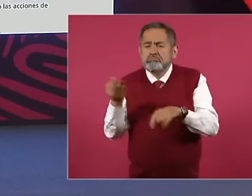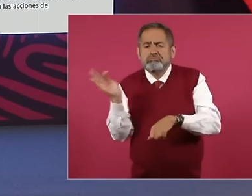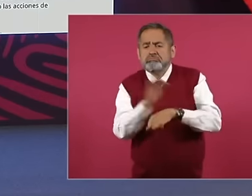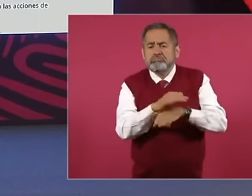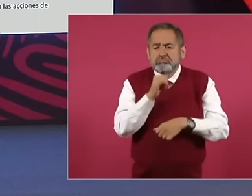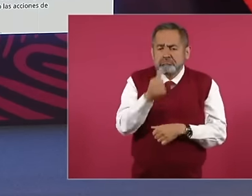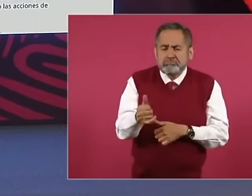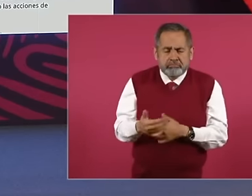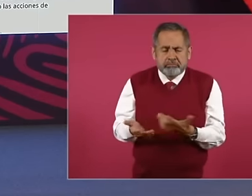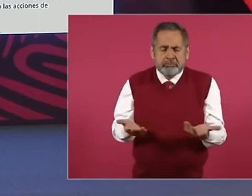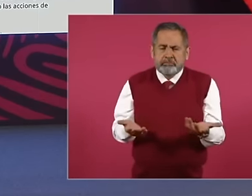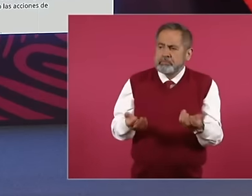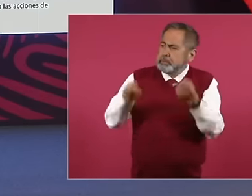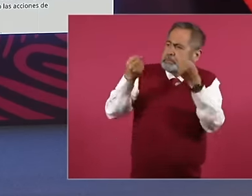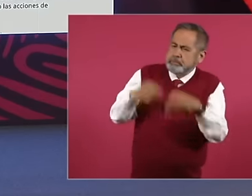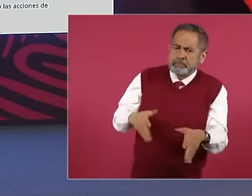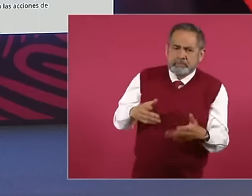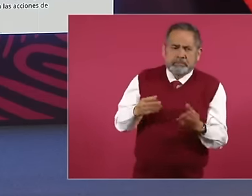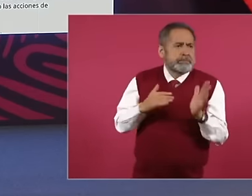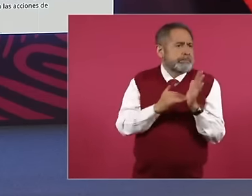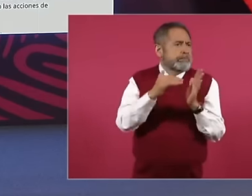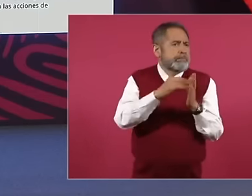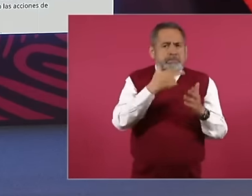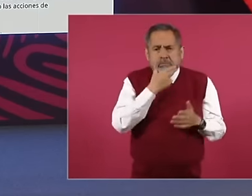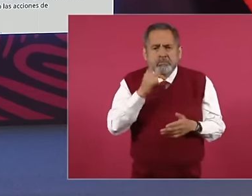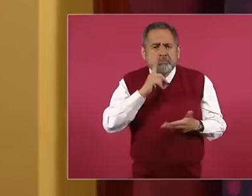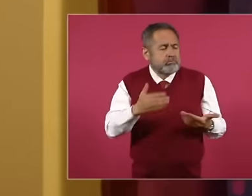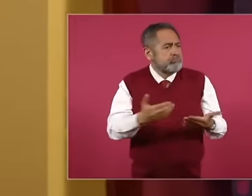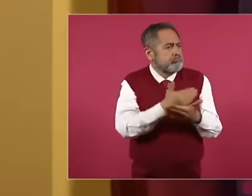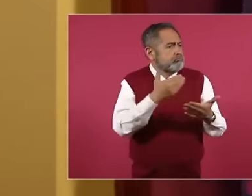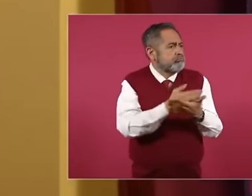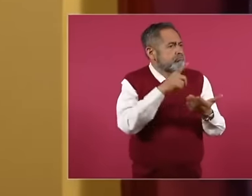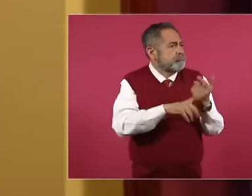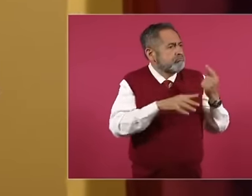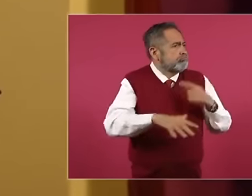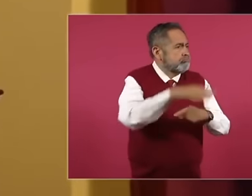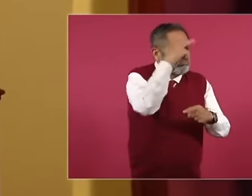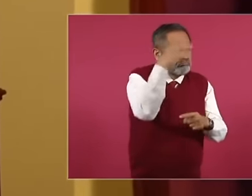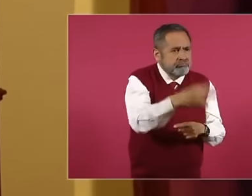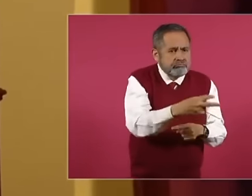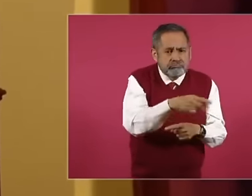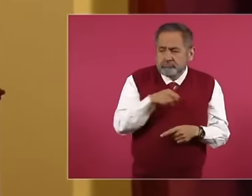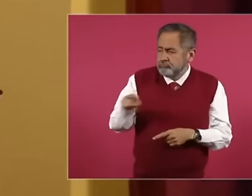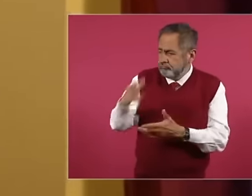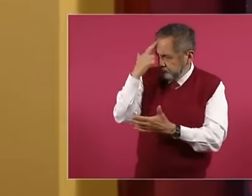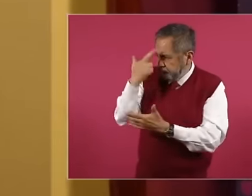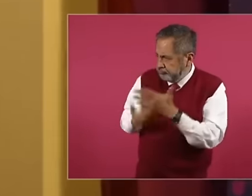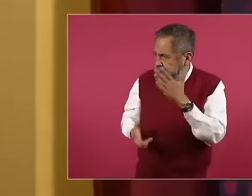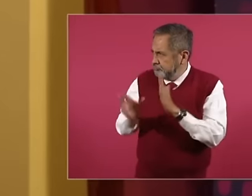millions of citizens are underrepresented, thus violating the constitutional principles of